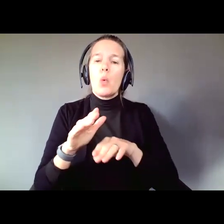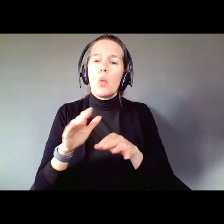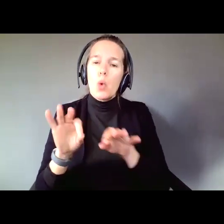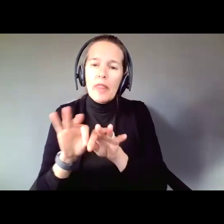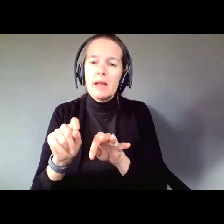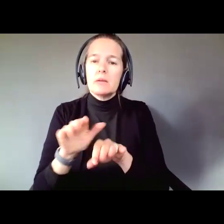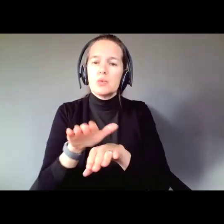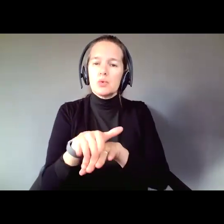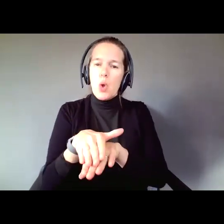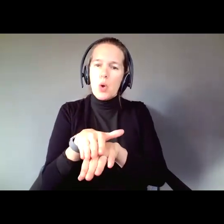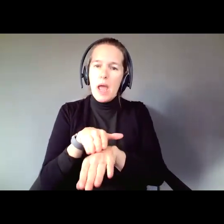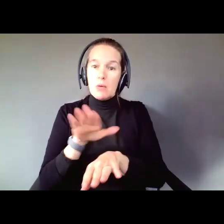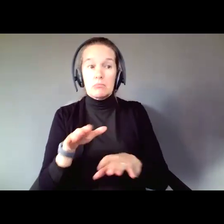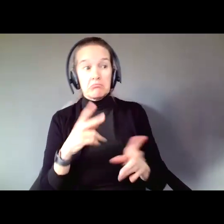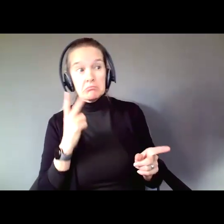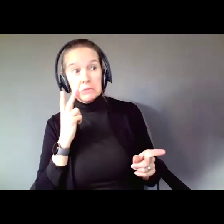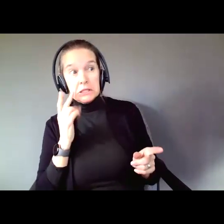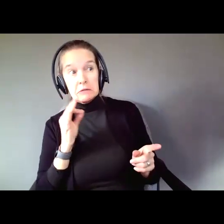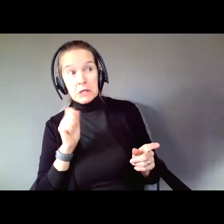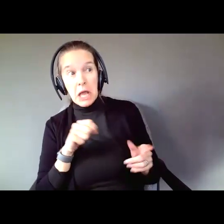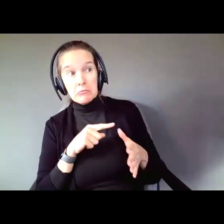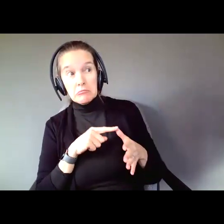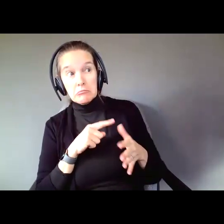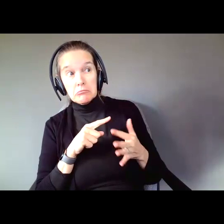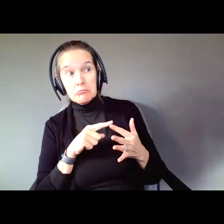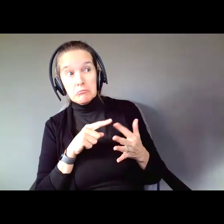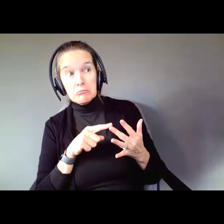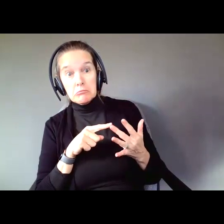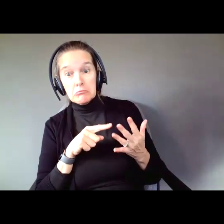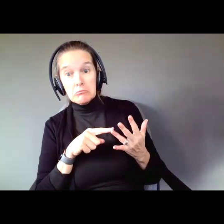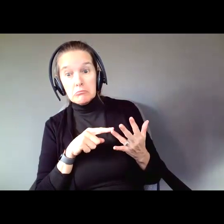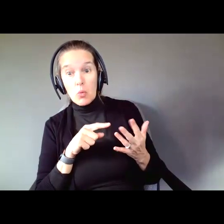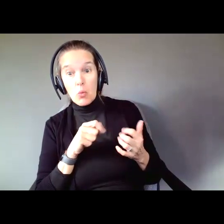person could exercise them if they had some help. And here's the thing, Support Supported Decision Making can